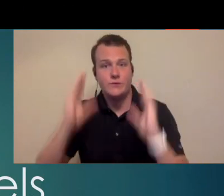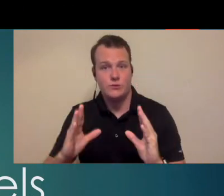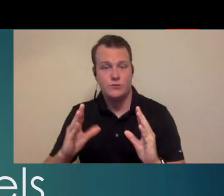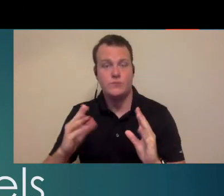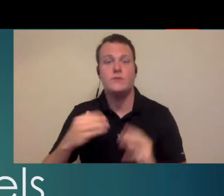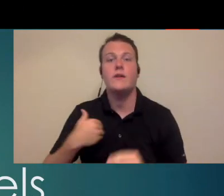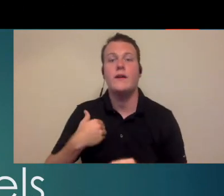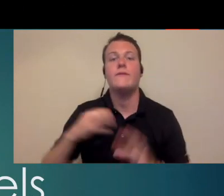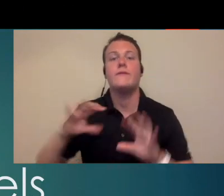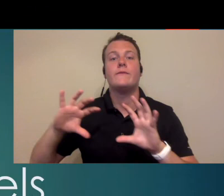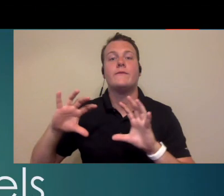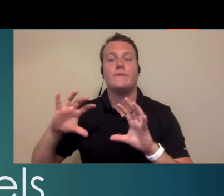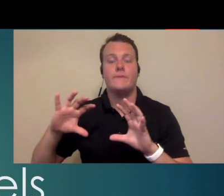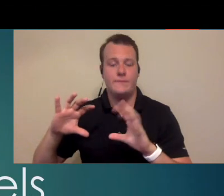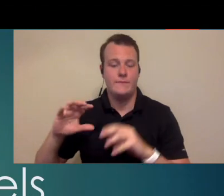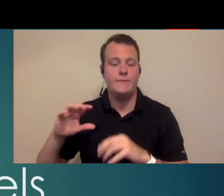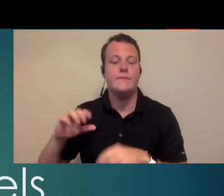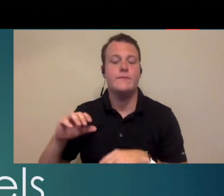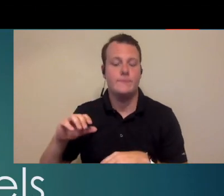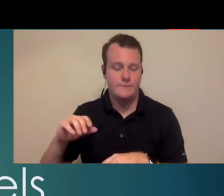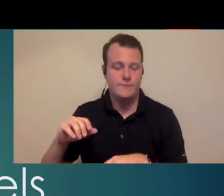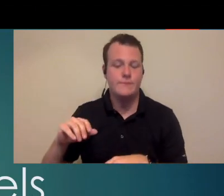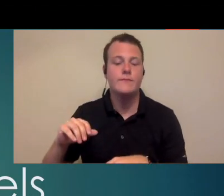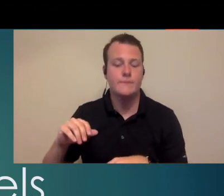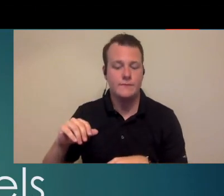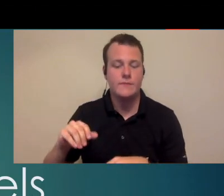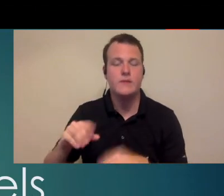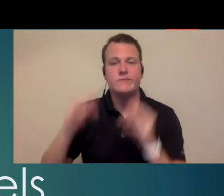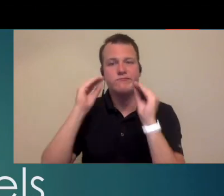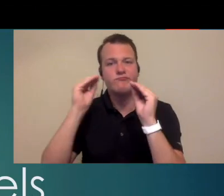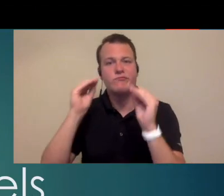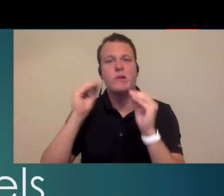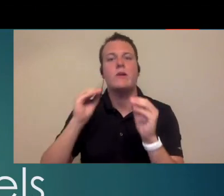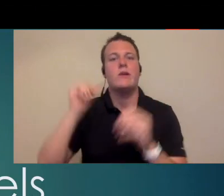assistant professor has an ad-hoc graduate faculty appointment she has